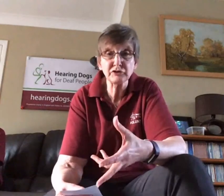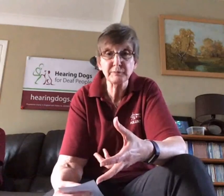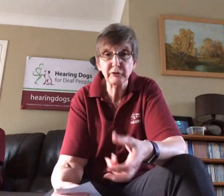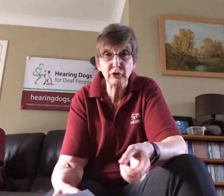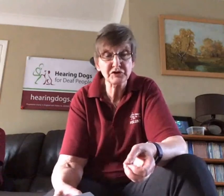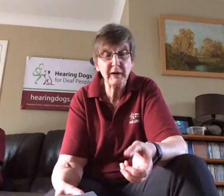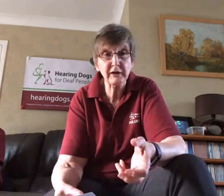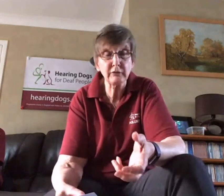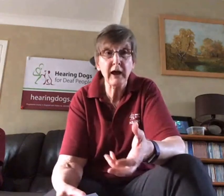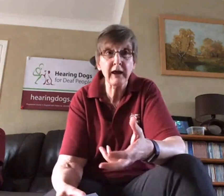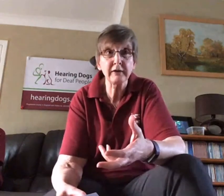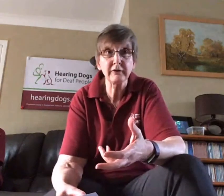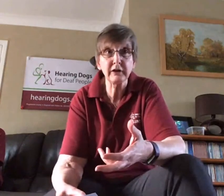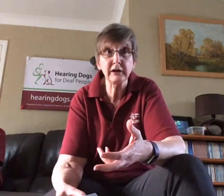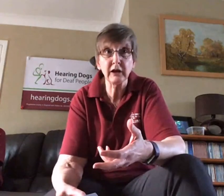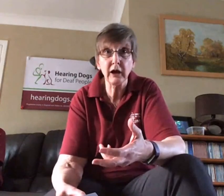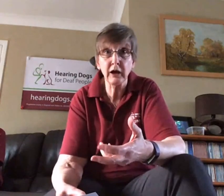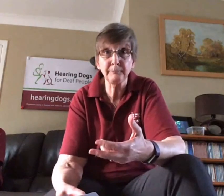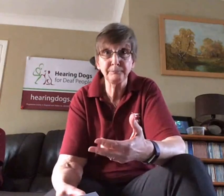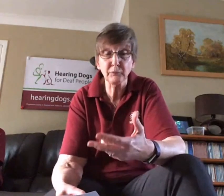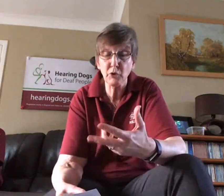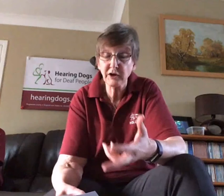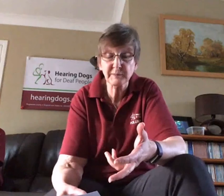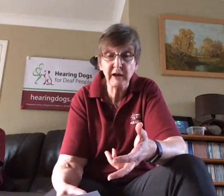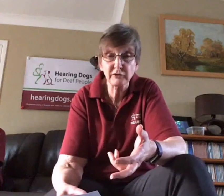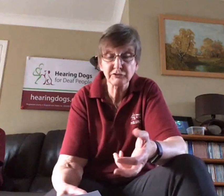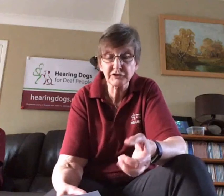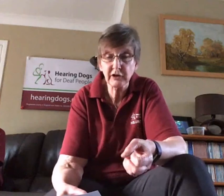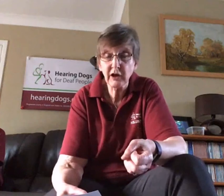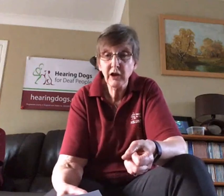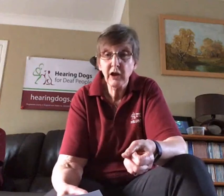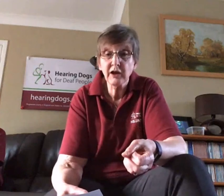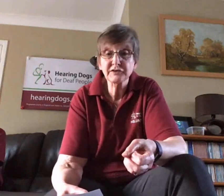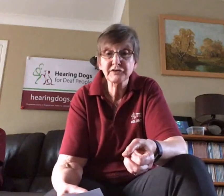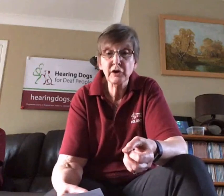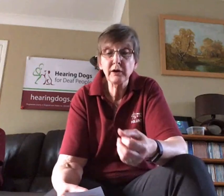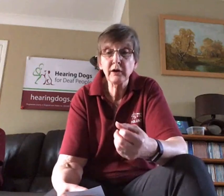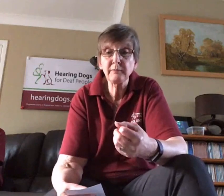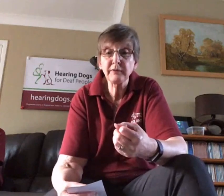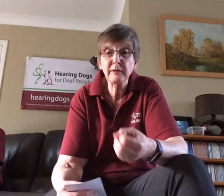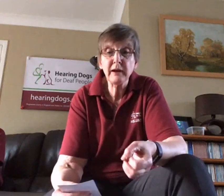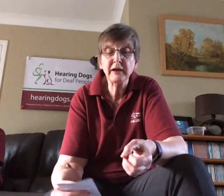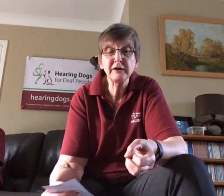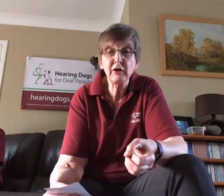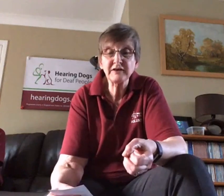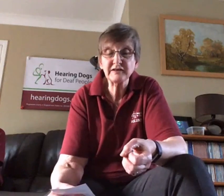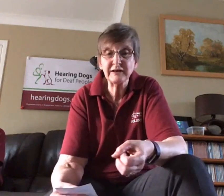Cocker spaniel and the Working Spaniels so they make a nice little dog.